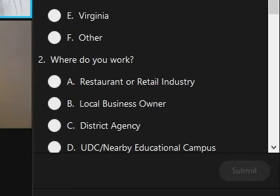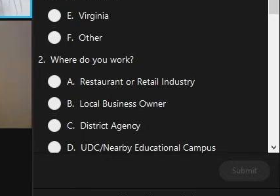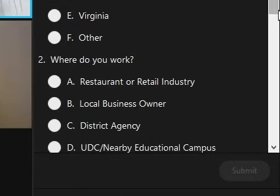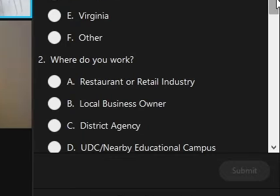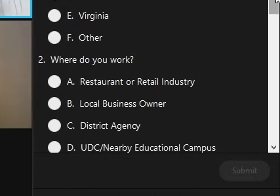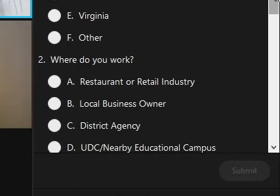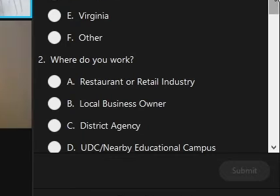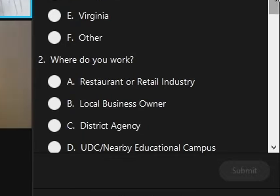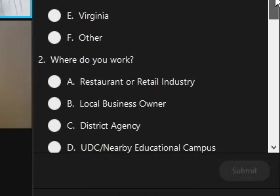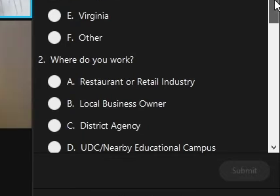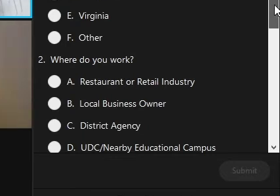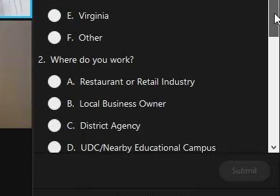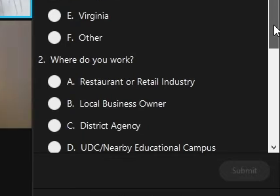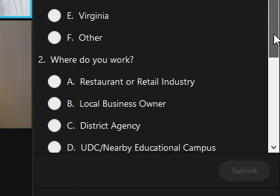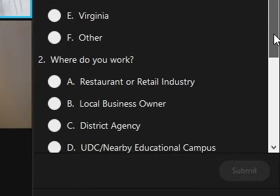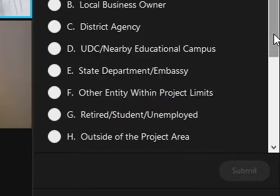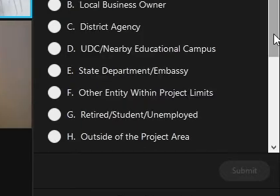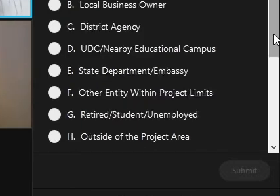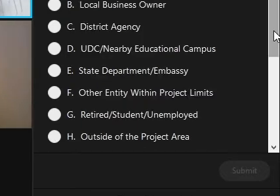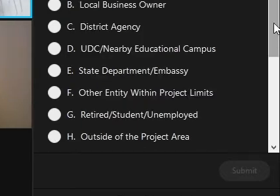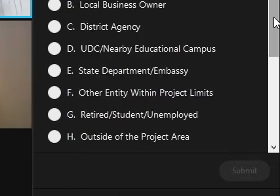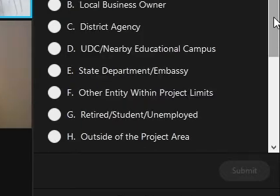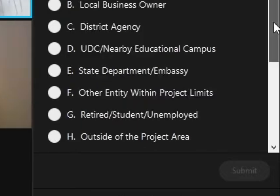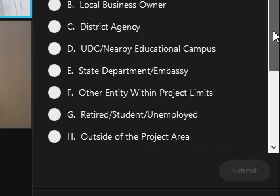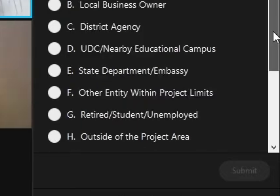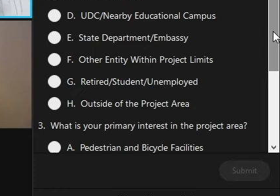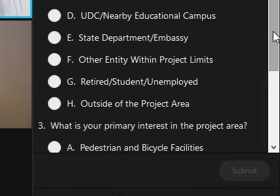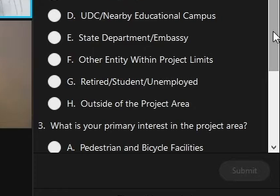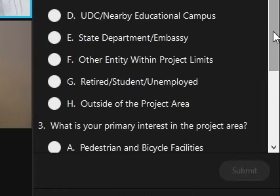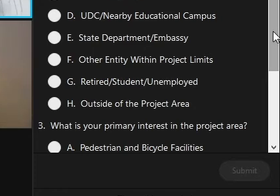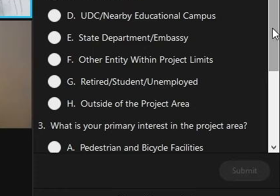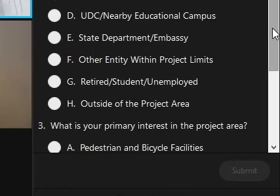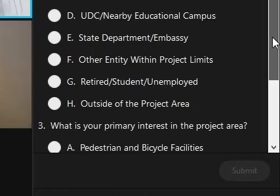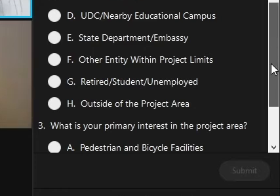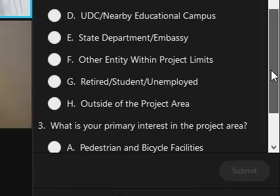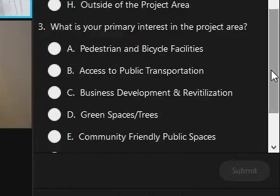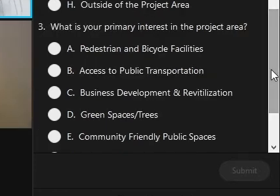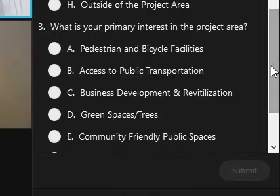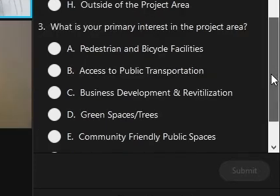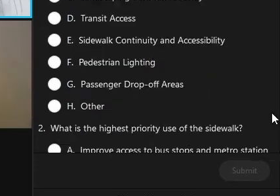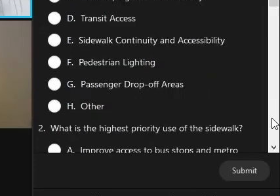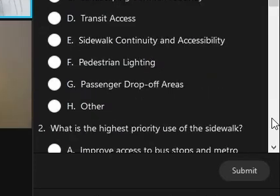and what are things you're looking at so we're going to put three more questions up in the poll